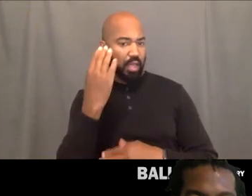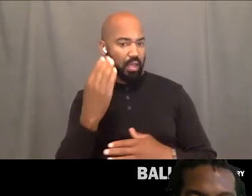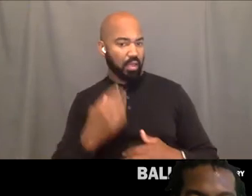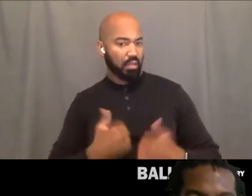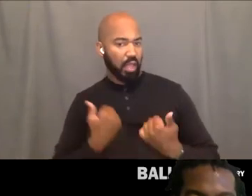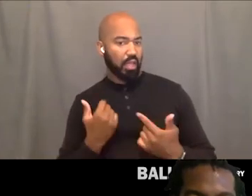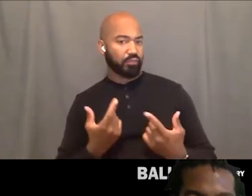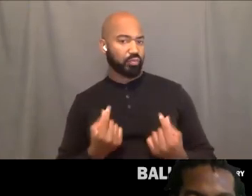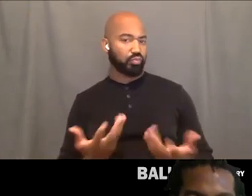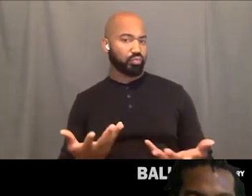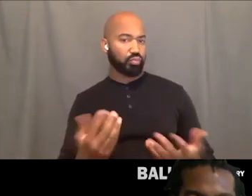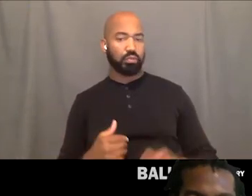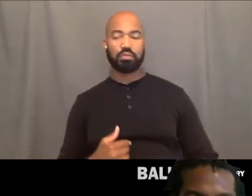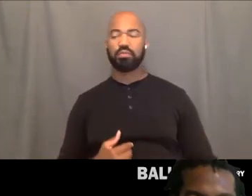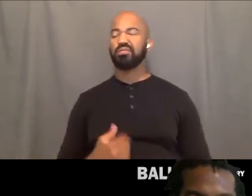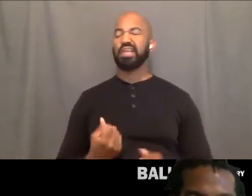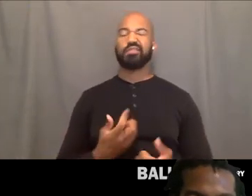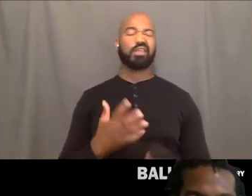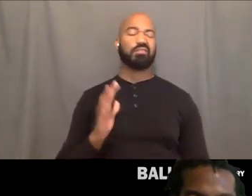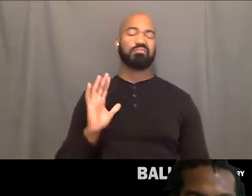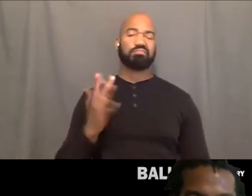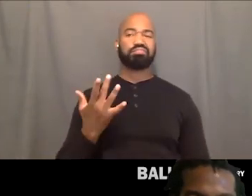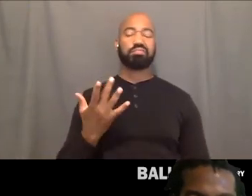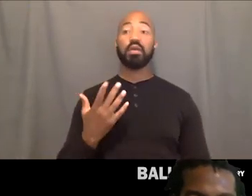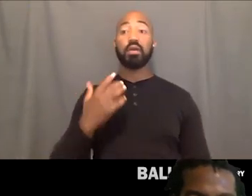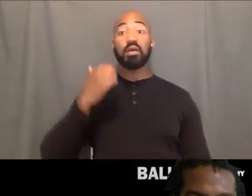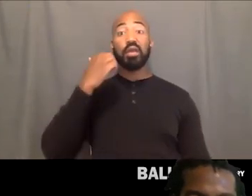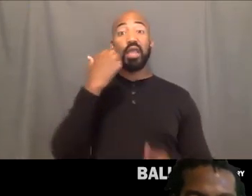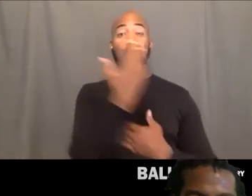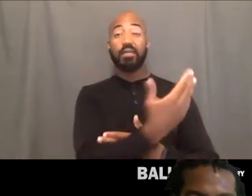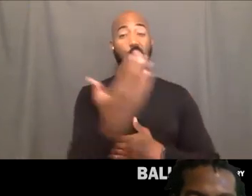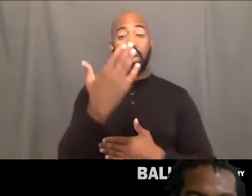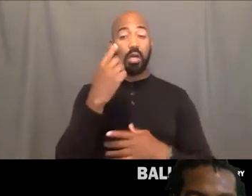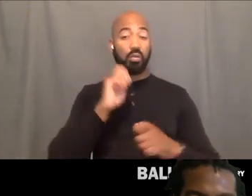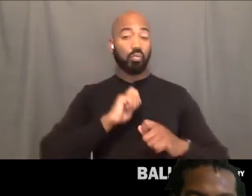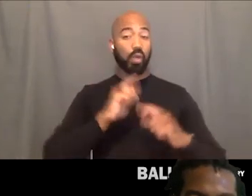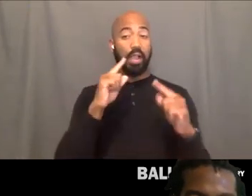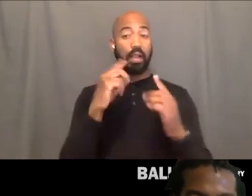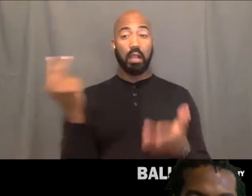disheartening. Like every day you wake up and it's just like some senseless